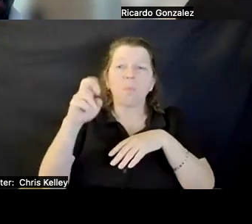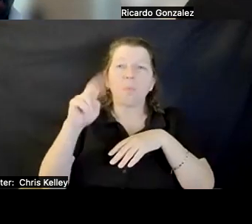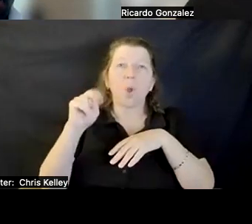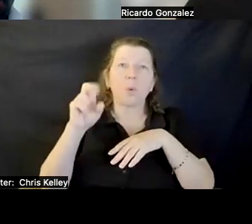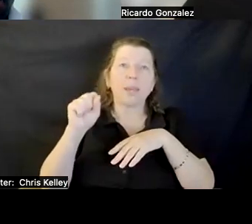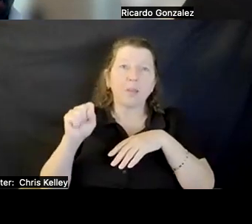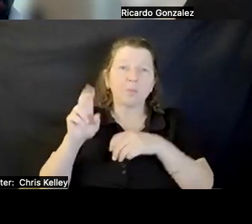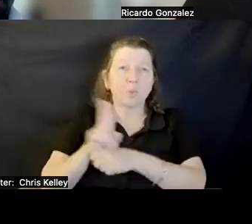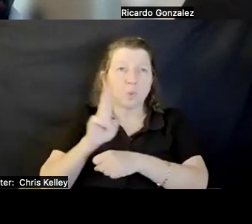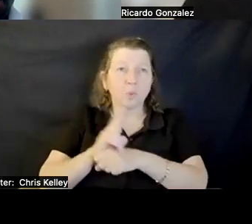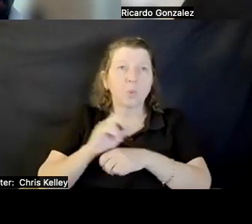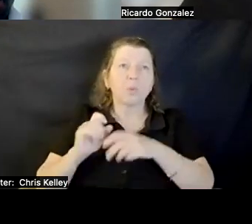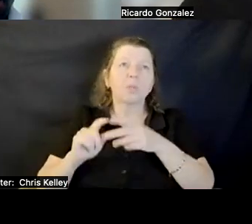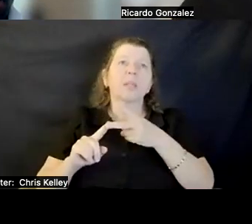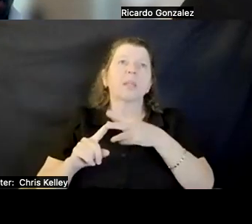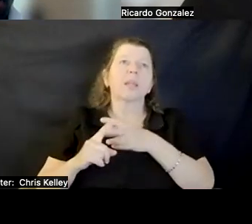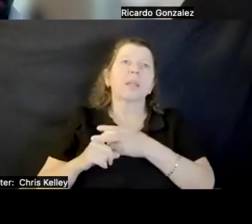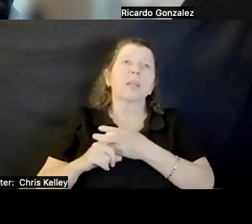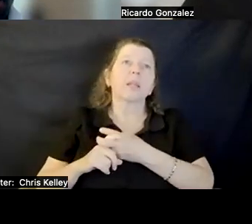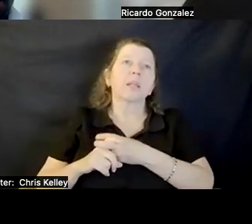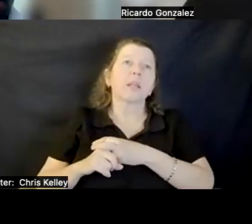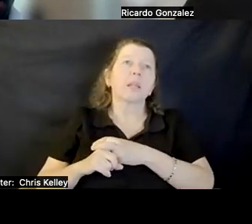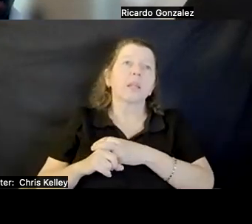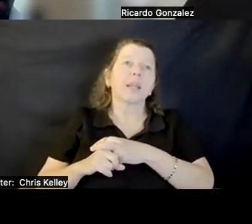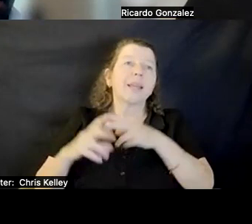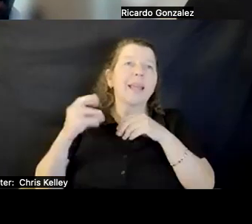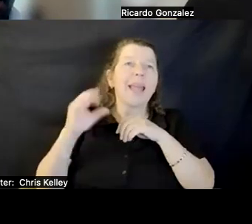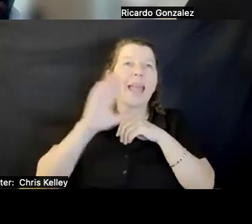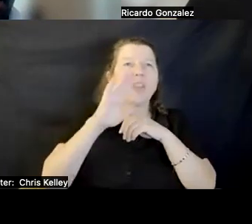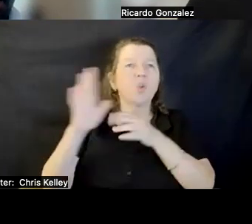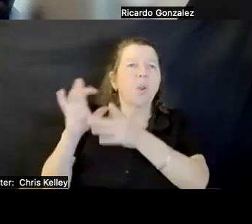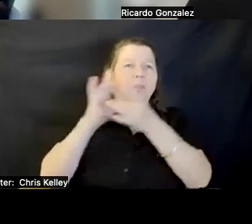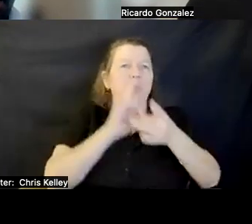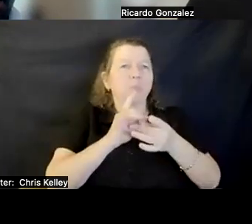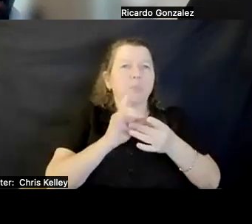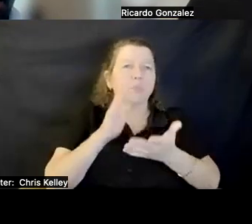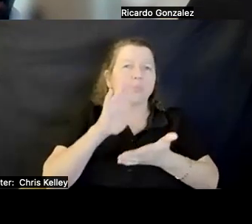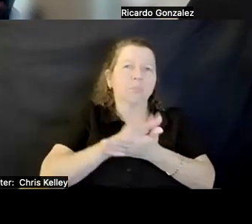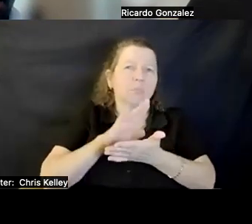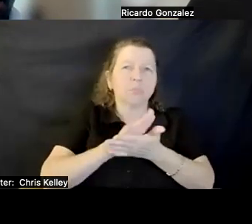ALSO MENTION YOUR AFFILIATION. THANKS.